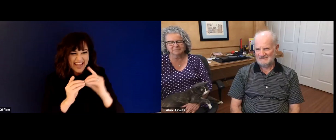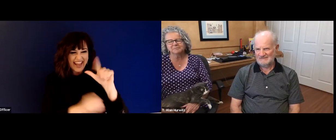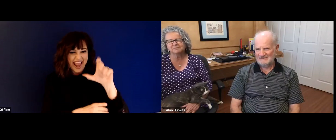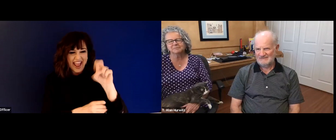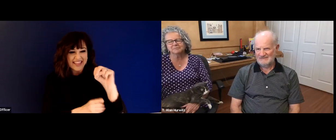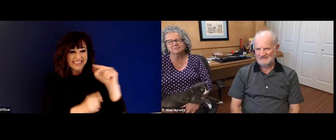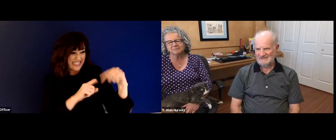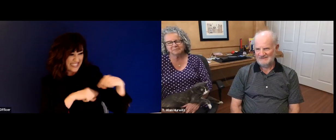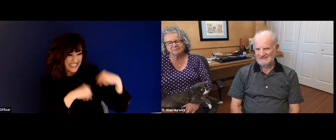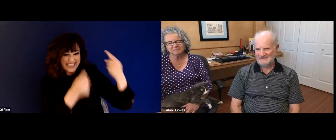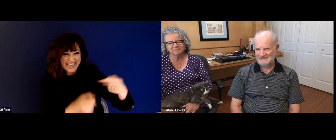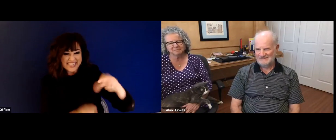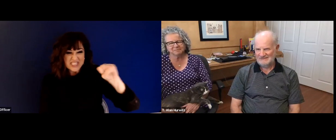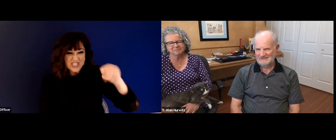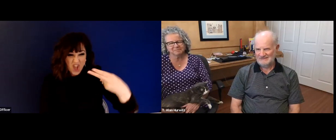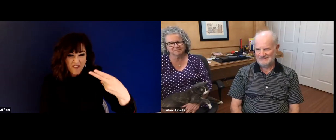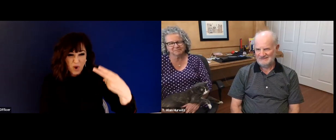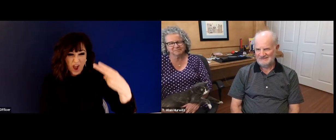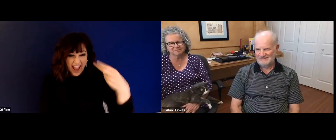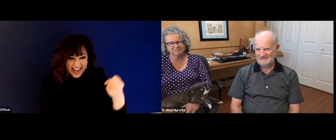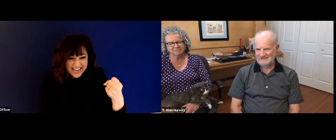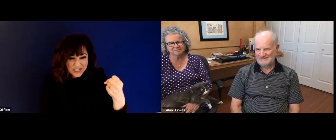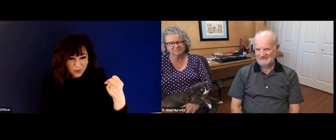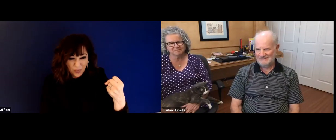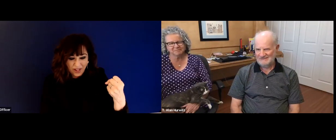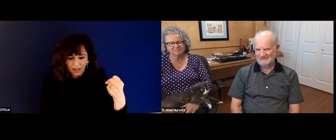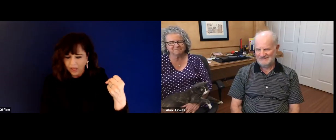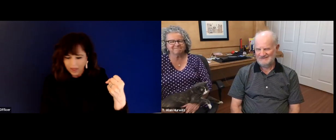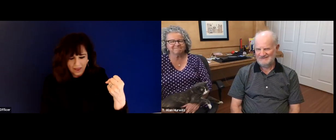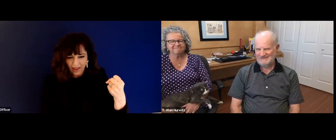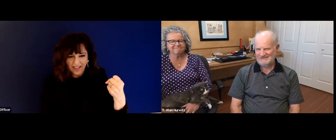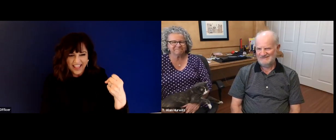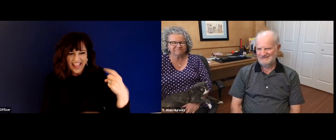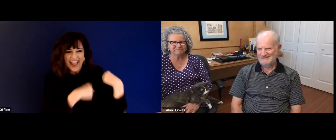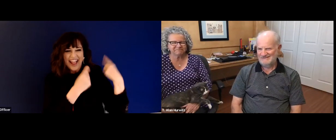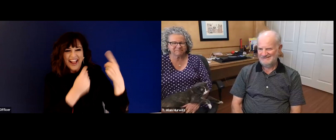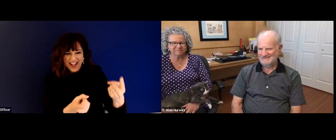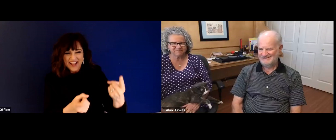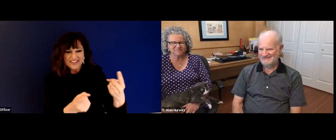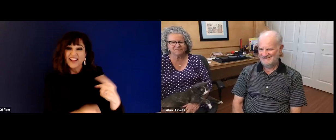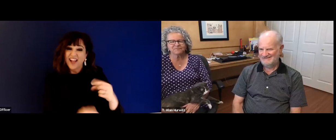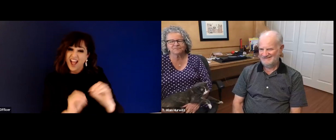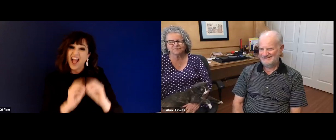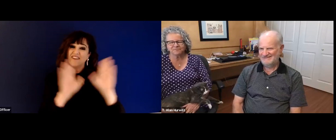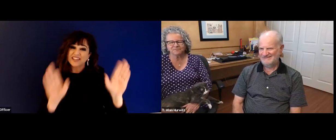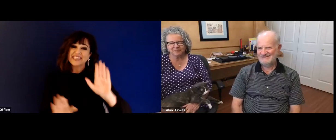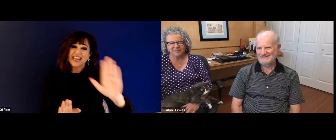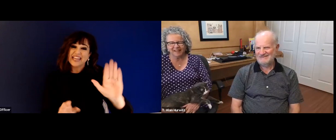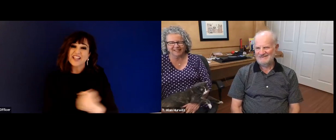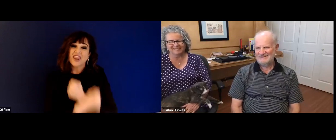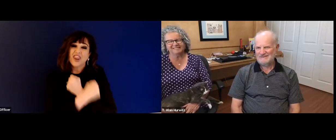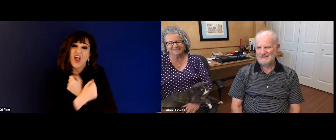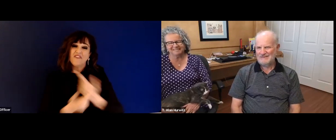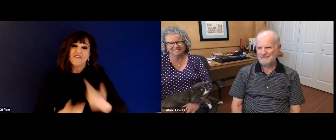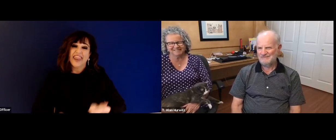mutual respect and compassion. Can you believe that out they've